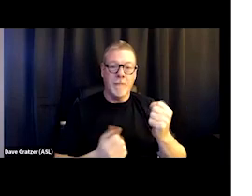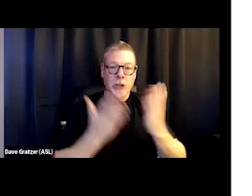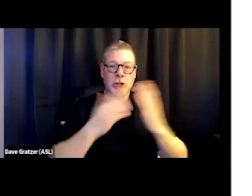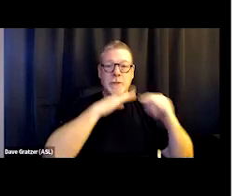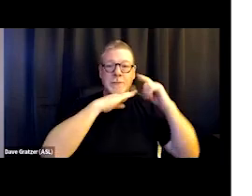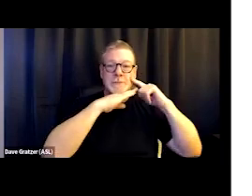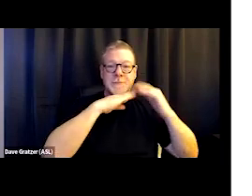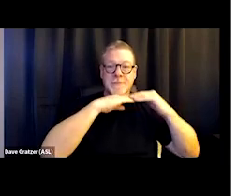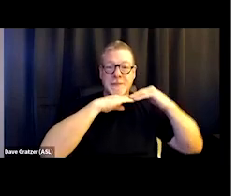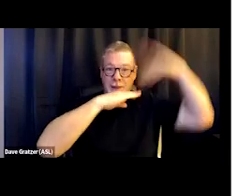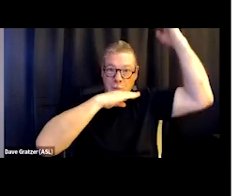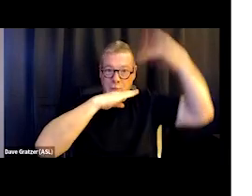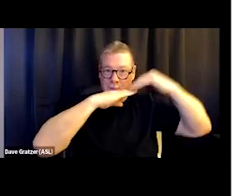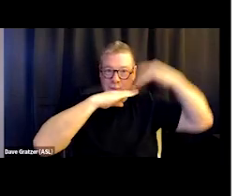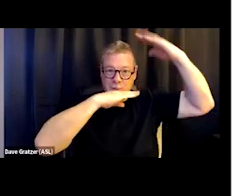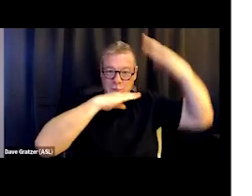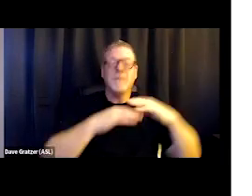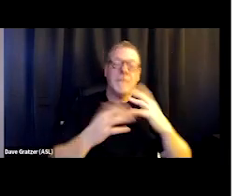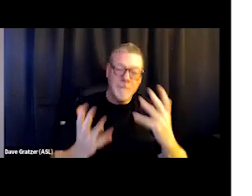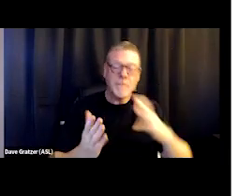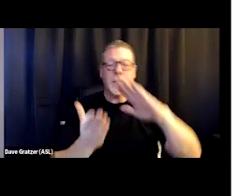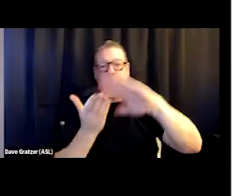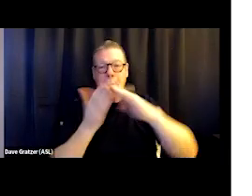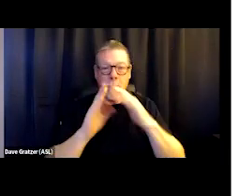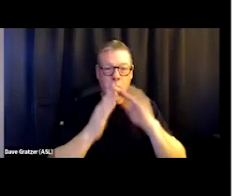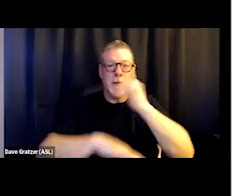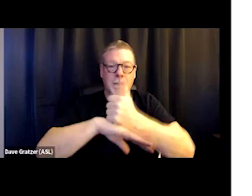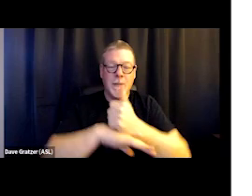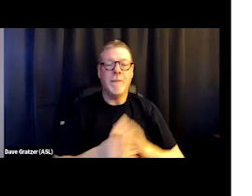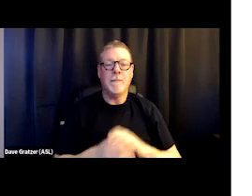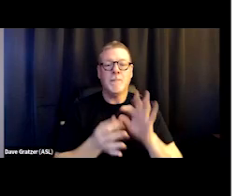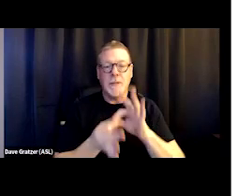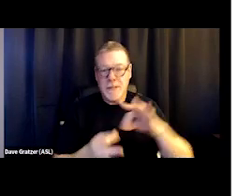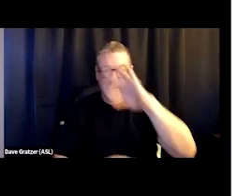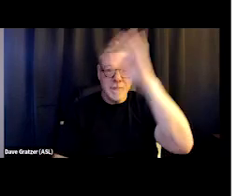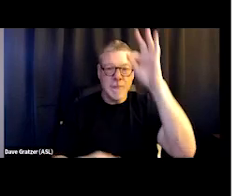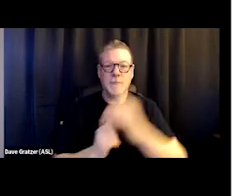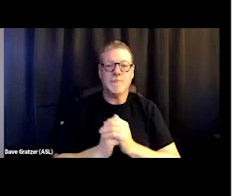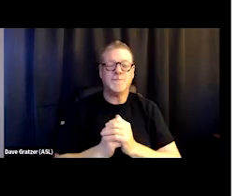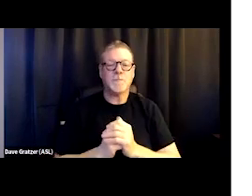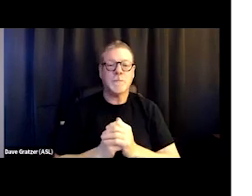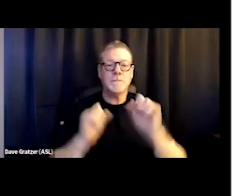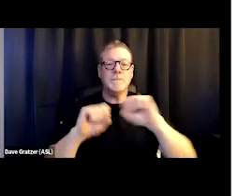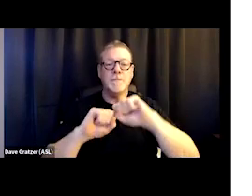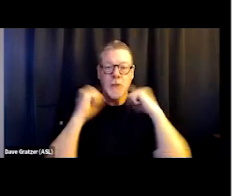and then there's these community-based, the spiritual and the social resources that people need